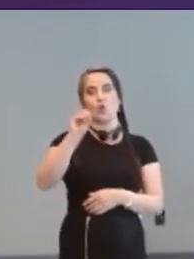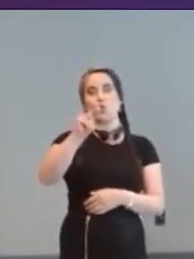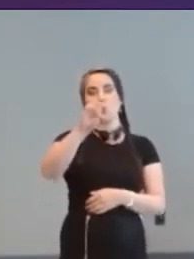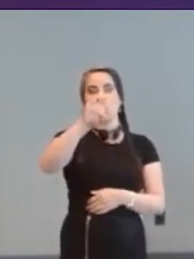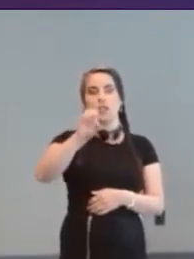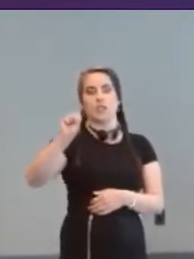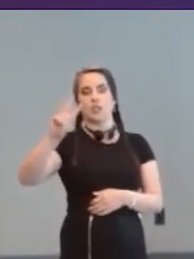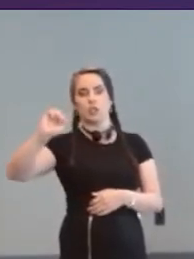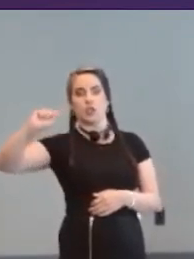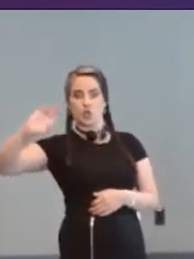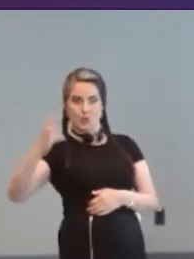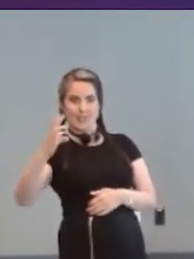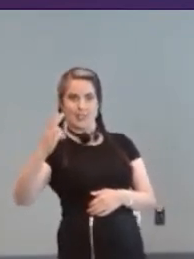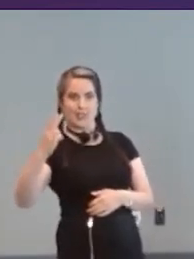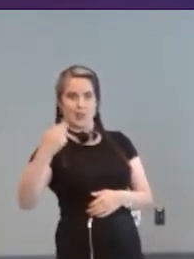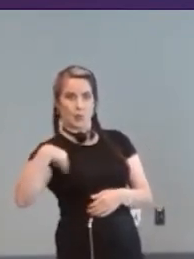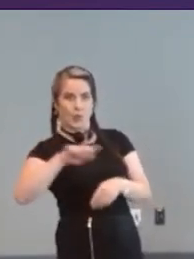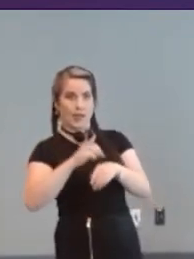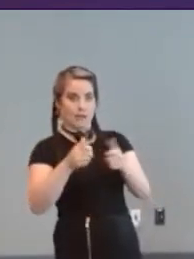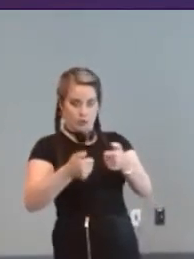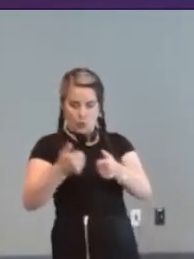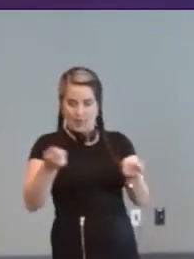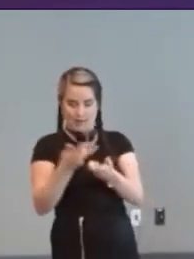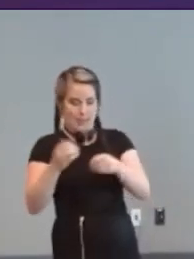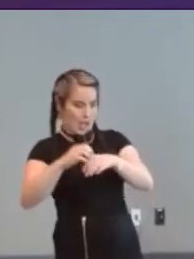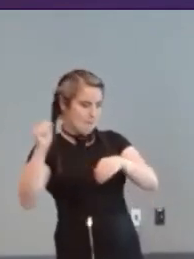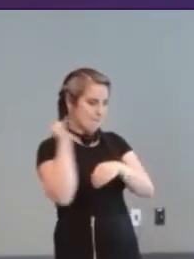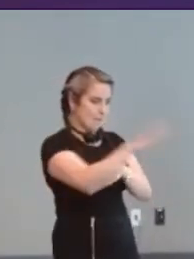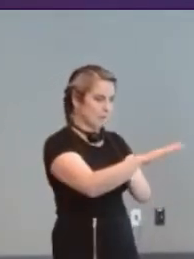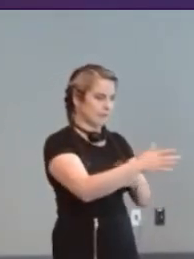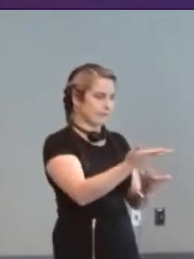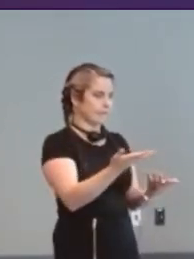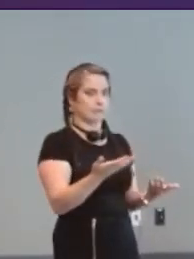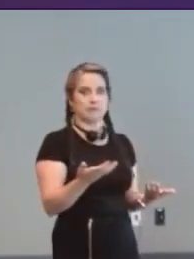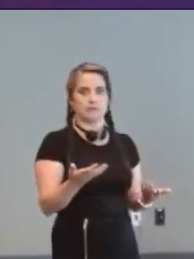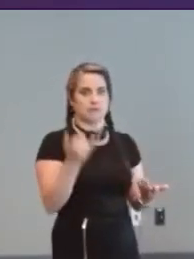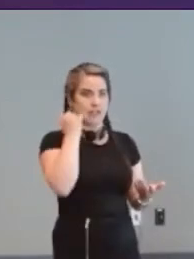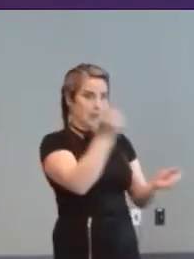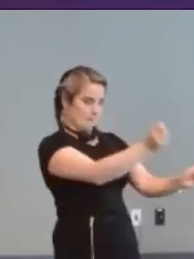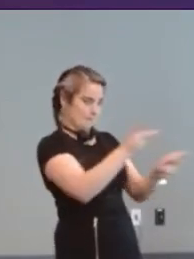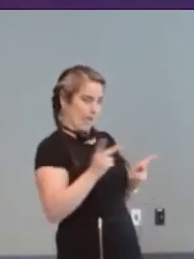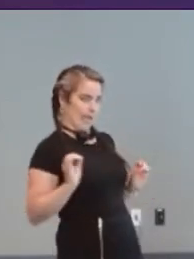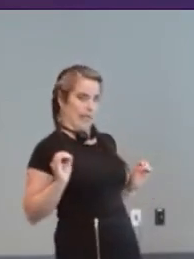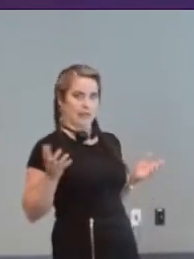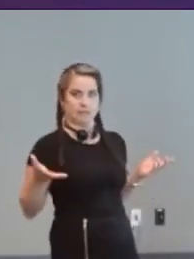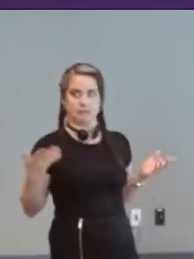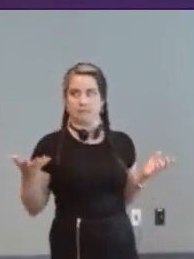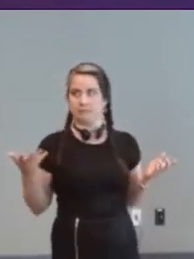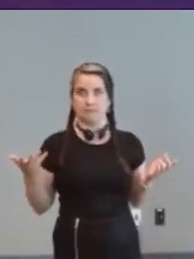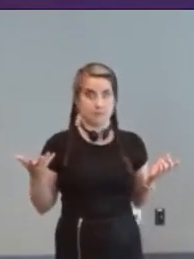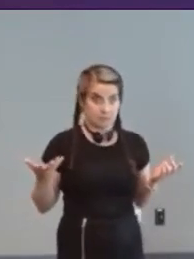out and nothing comes back often that's just like a transaction you and I would have with